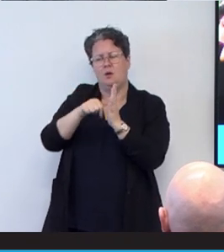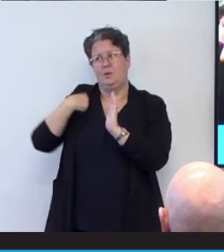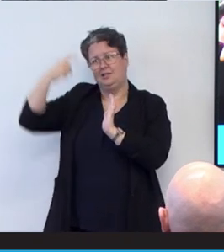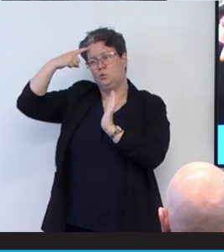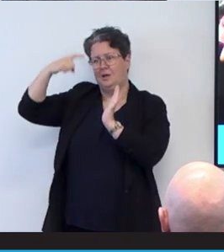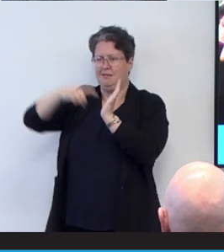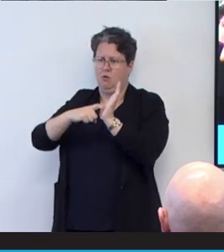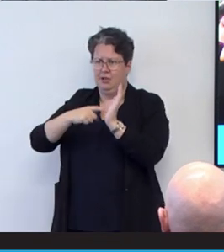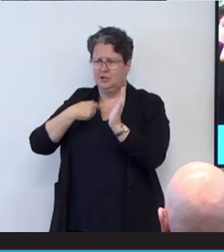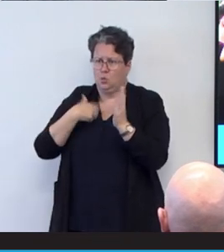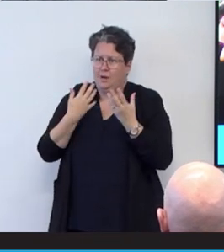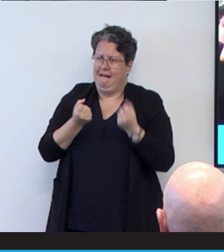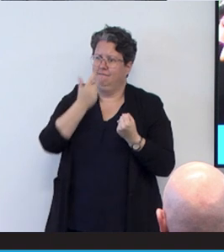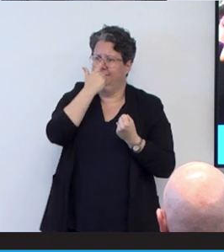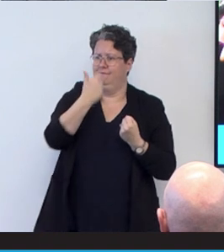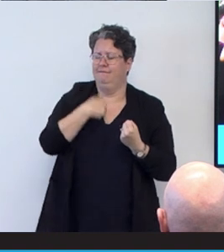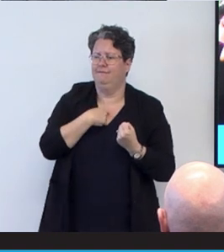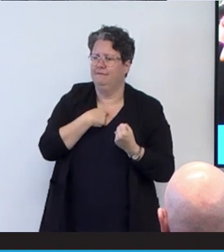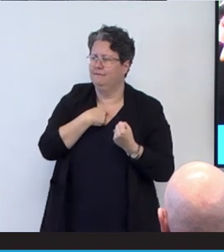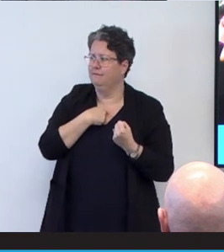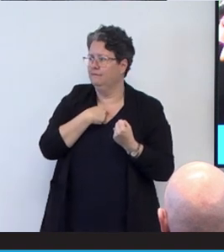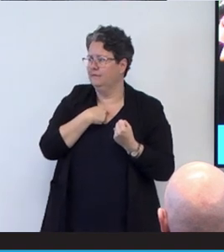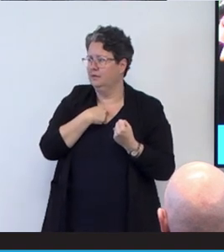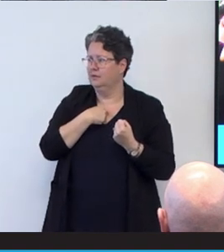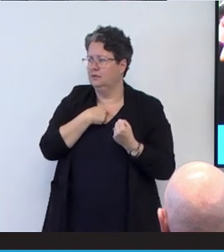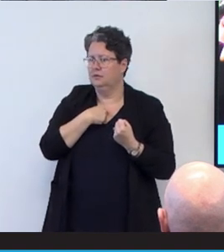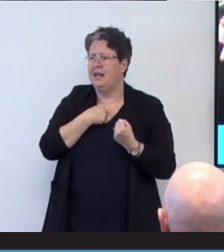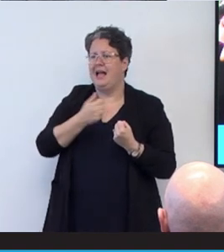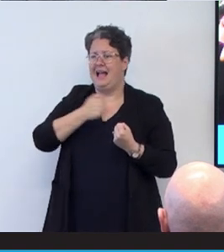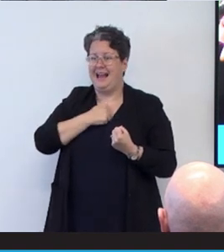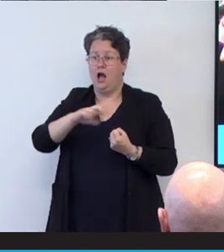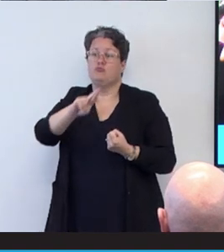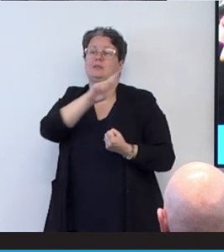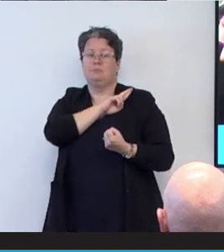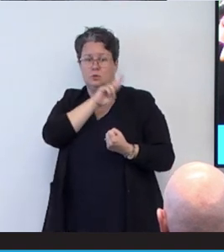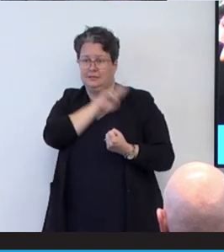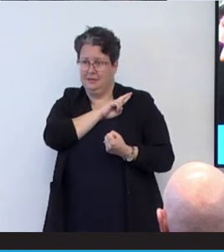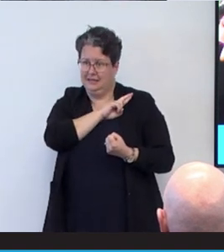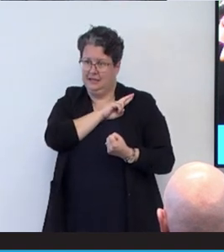been given and how lucky we are and the responsibility we have to make as much